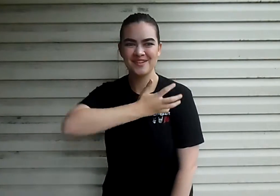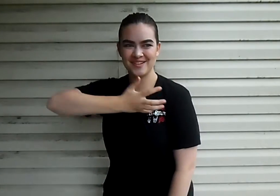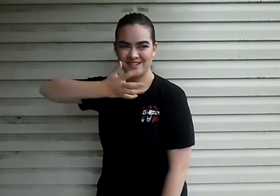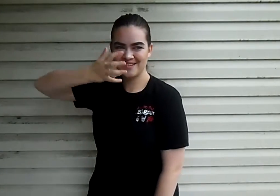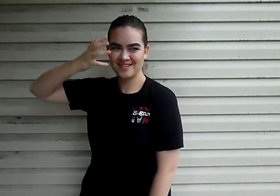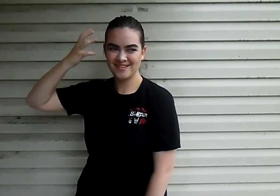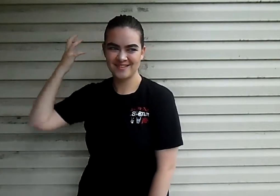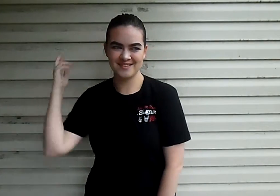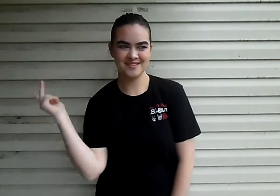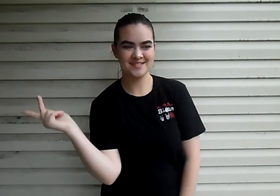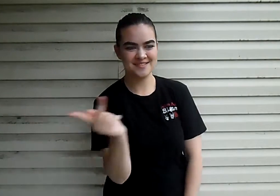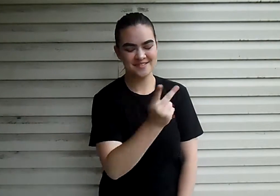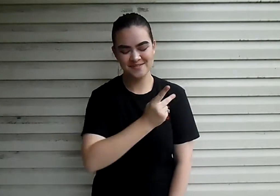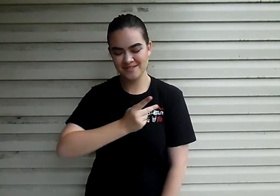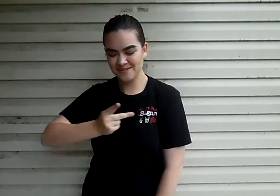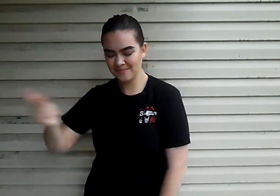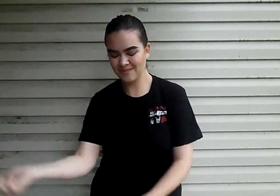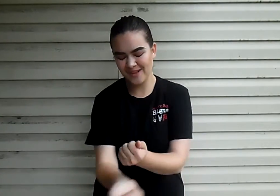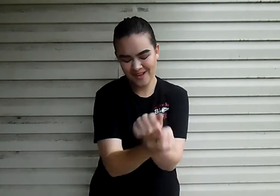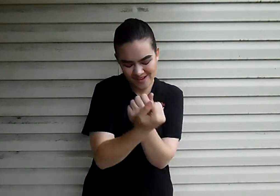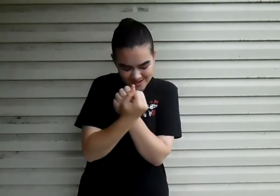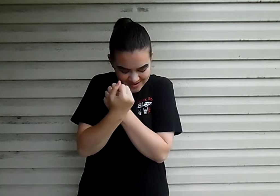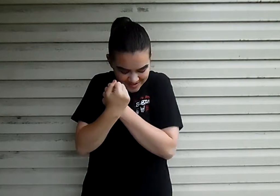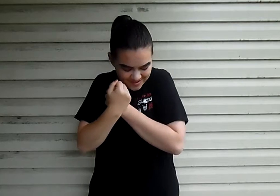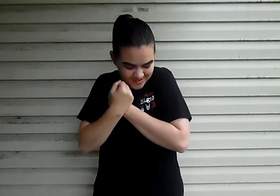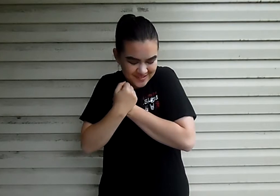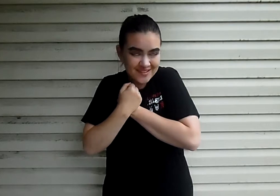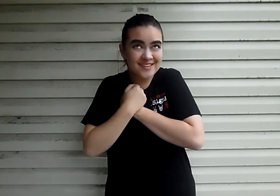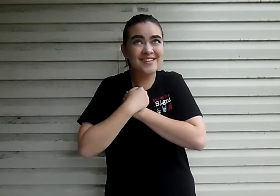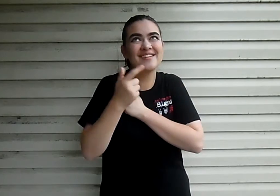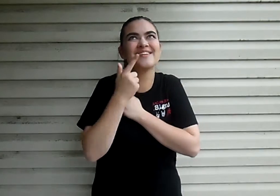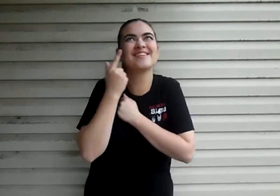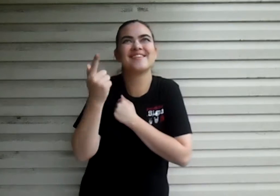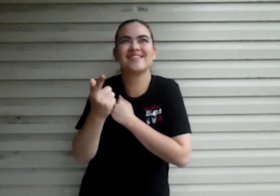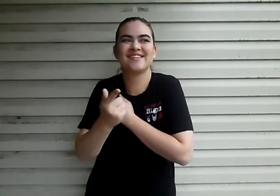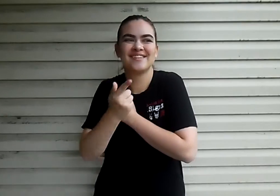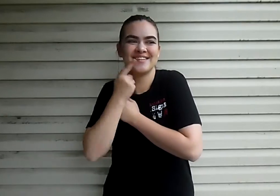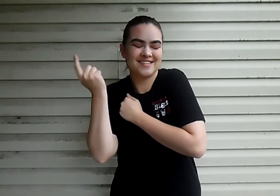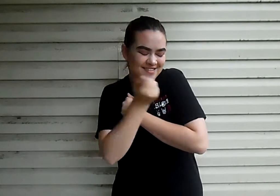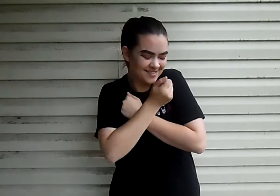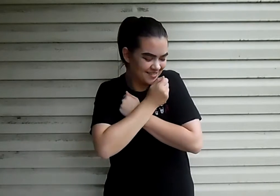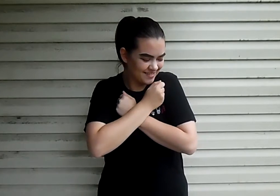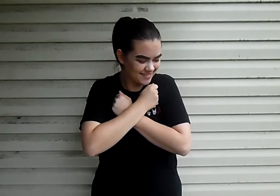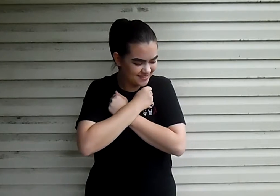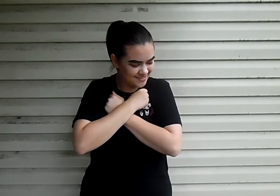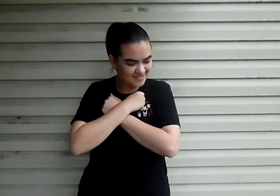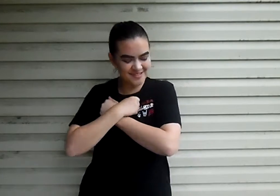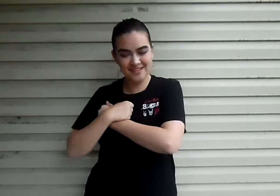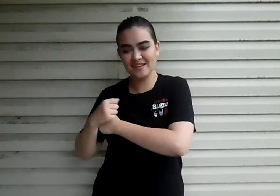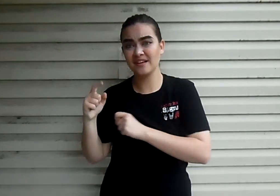You opened up into my arms And we laughed as I held you